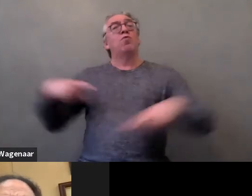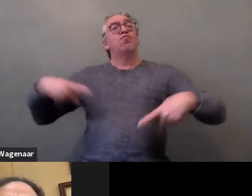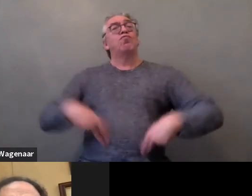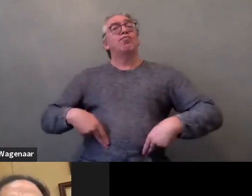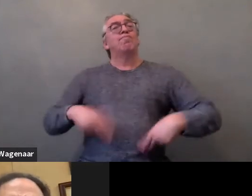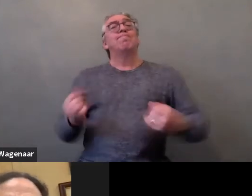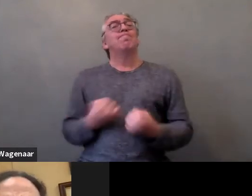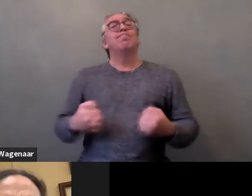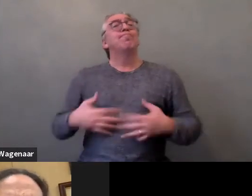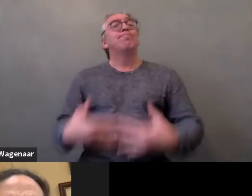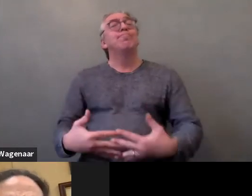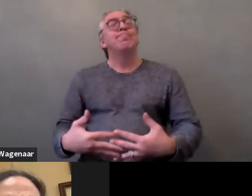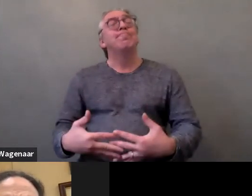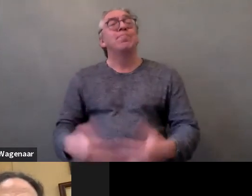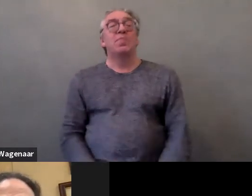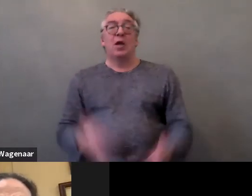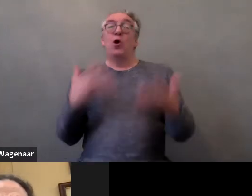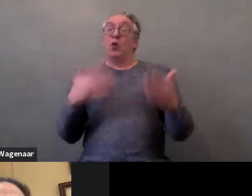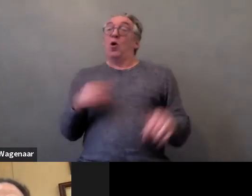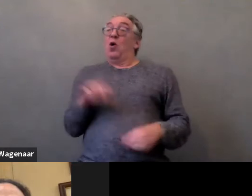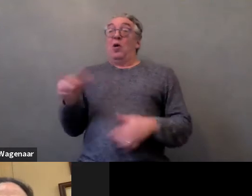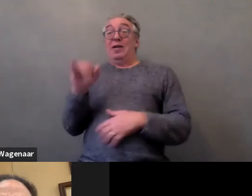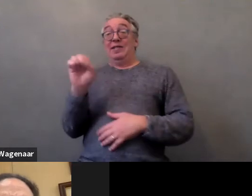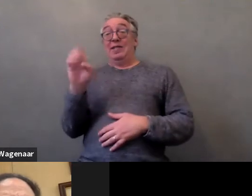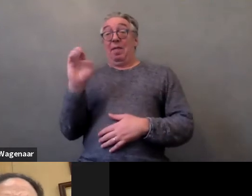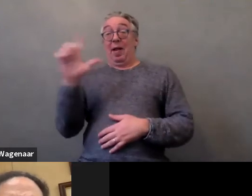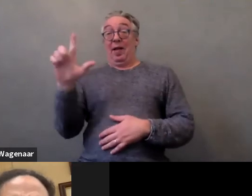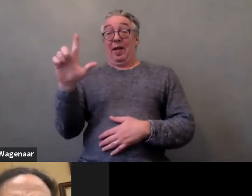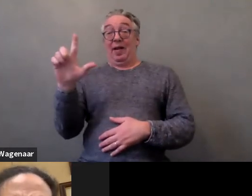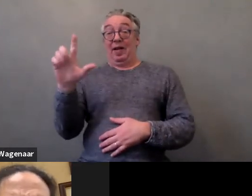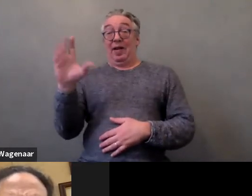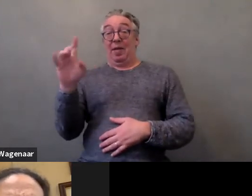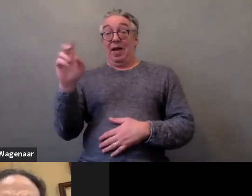to Isabel Caballero who is coordinator of CERMI's Women's Foundation.